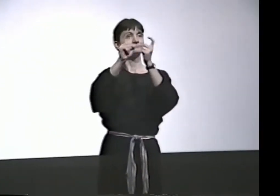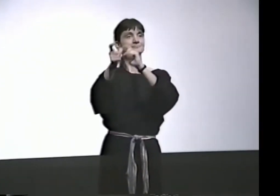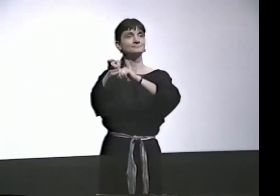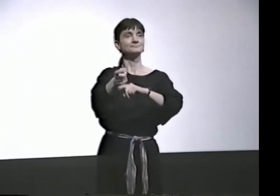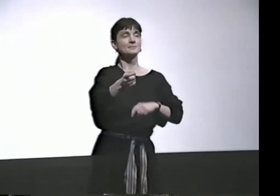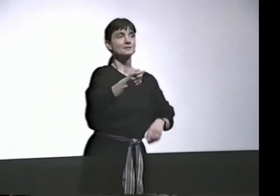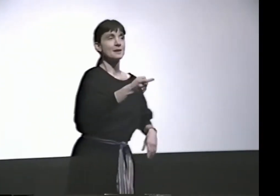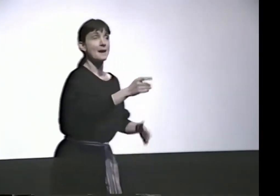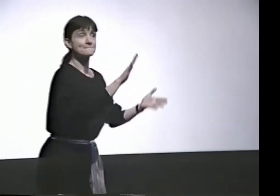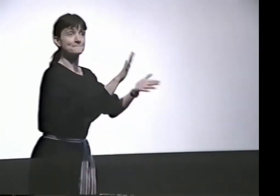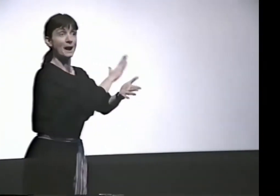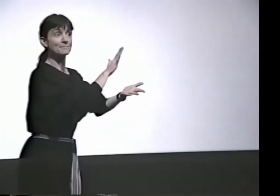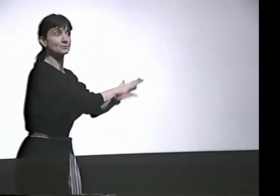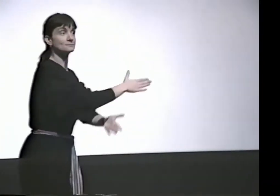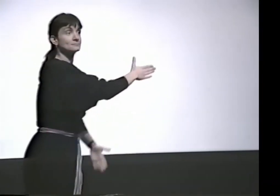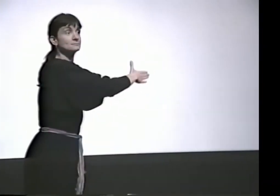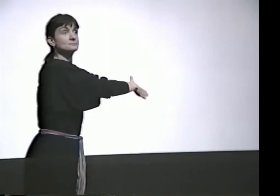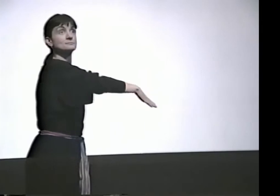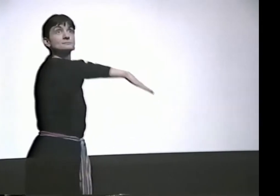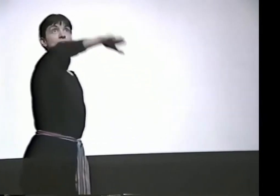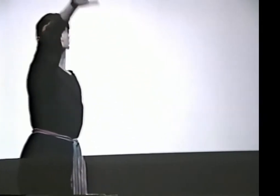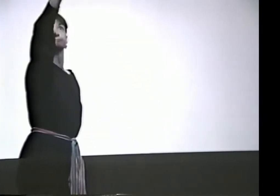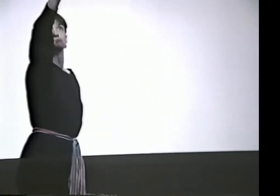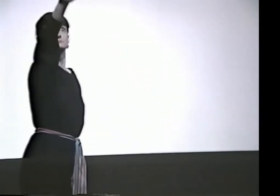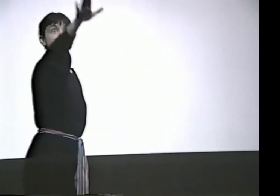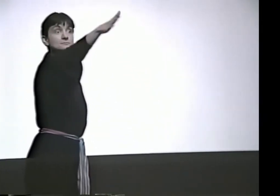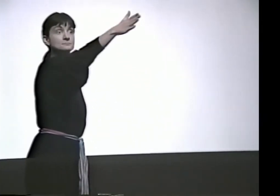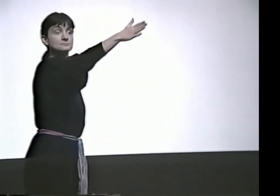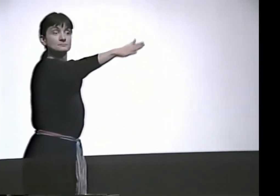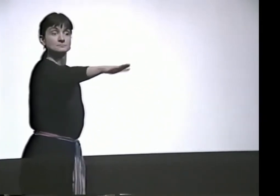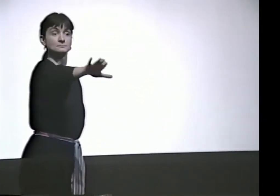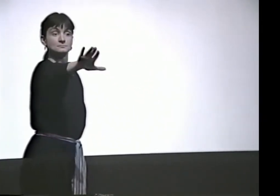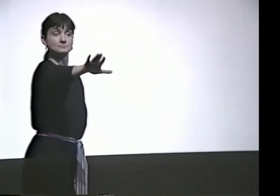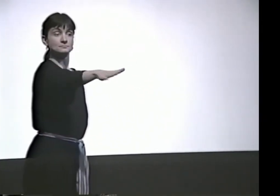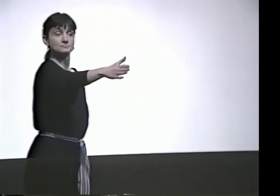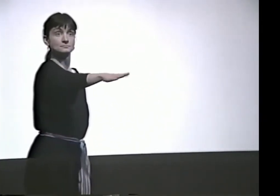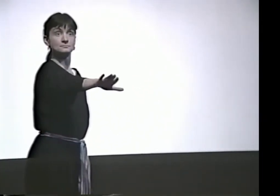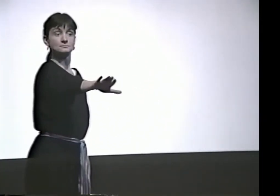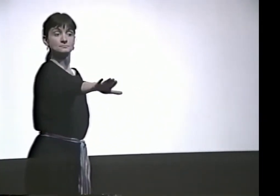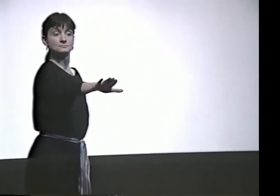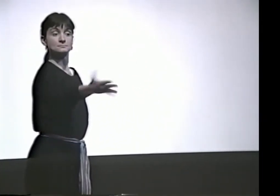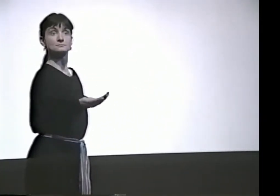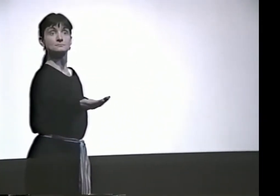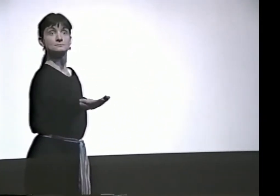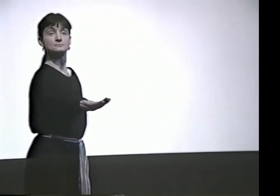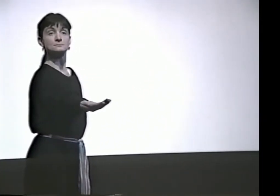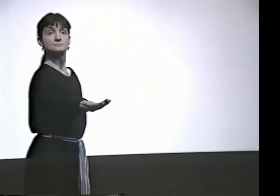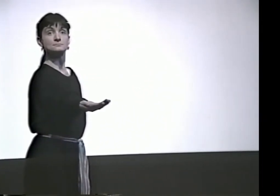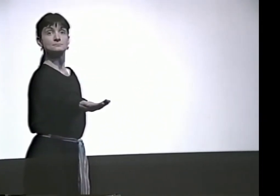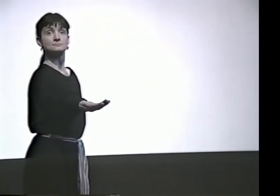TRANSFORMATION OF SIGNS, LIKE THE PAPER FLIES THROUGH THE AIR, AND THEN WHEN IT TURNS OVER, IT'S THE SAME